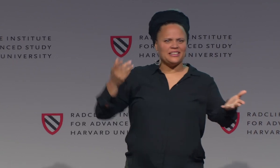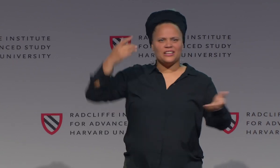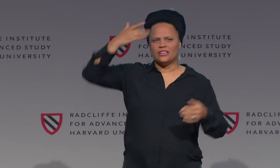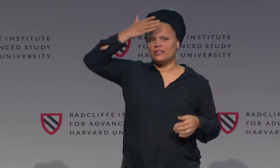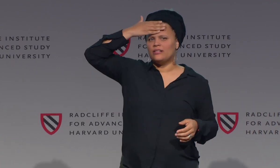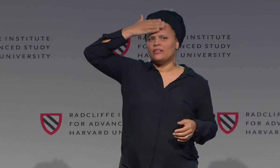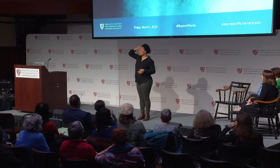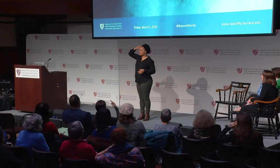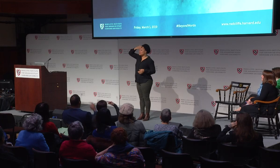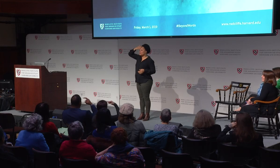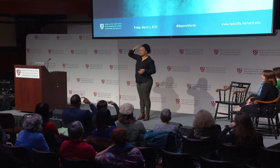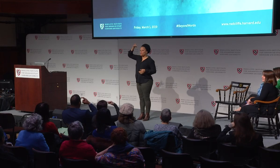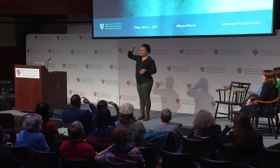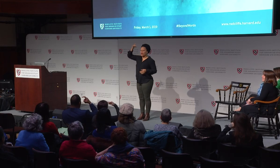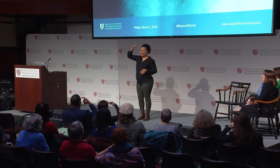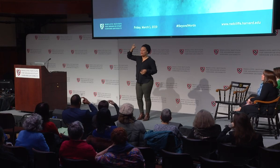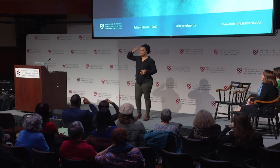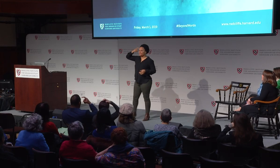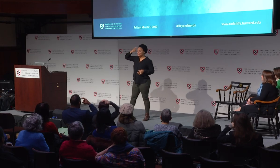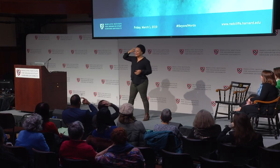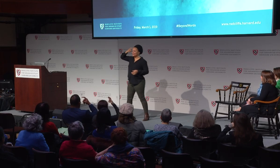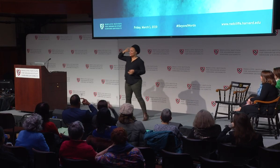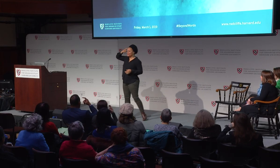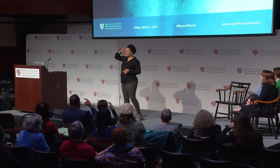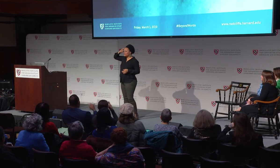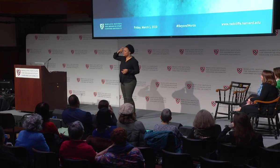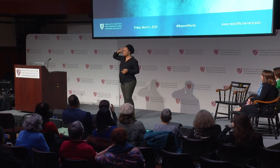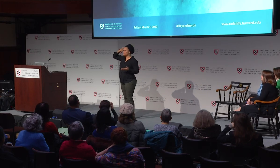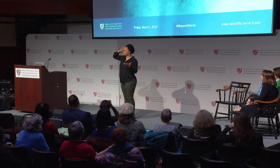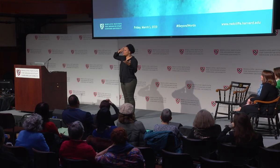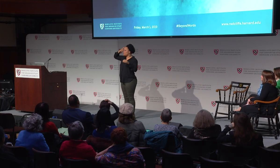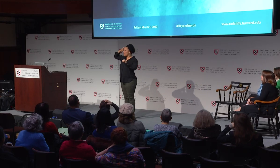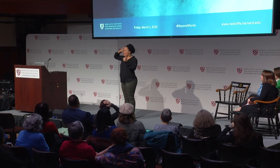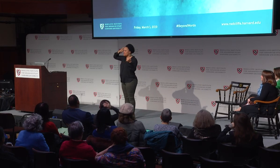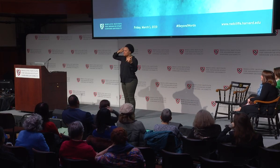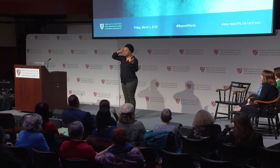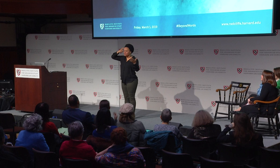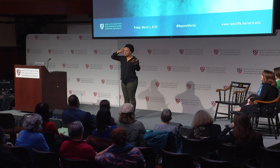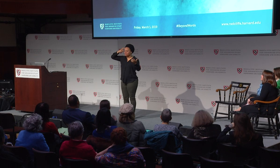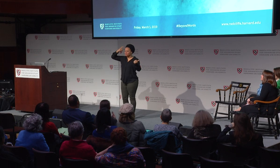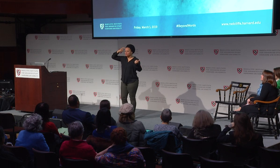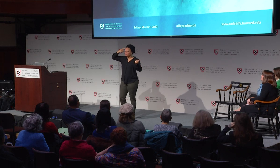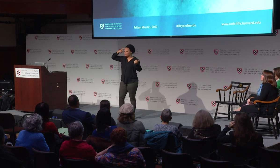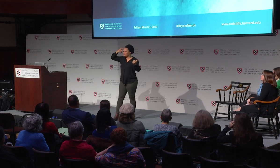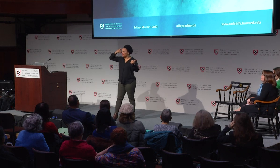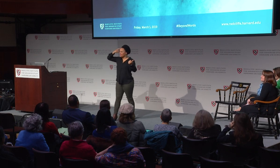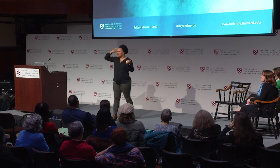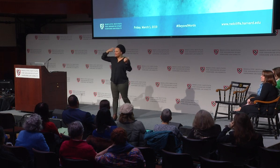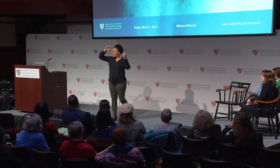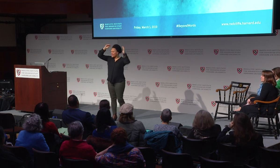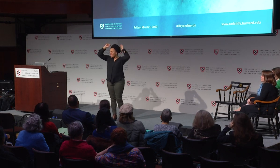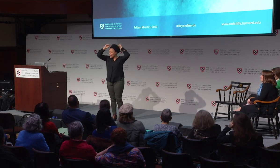[INTERPOSING VOICES] The brain, the head, intellect. What else what else you got?